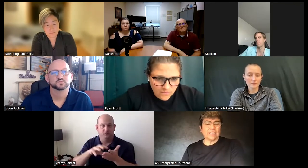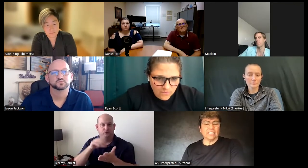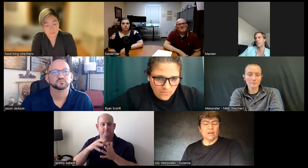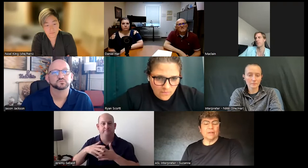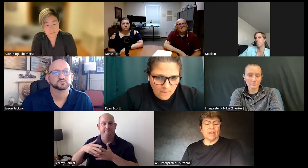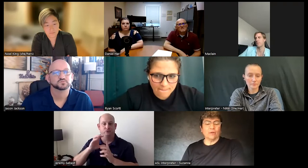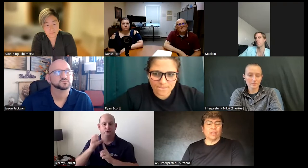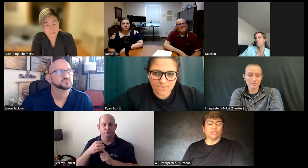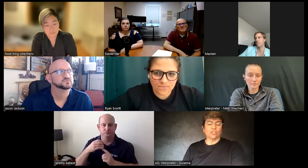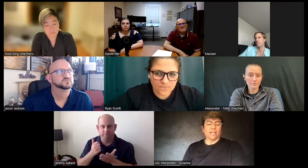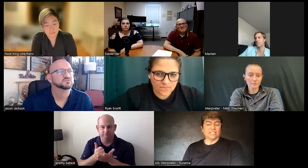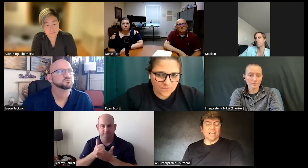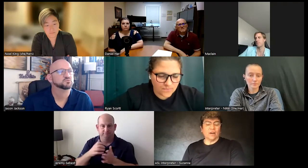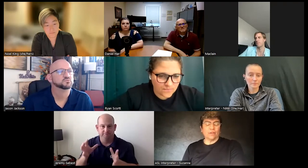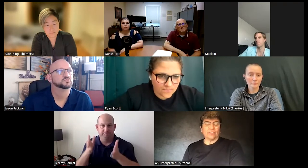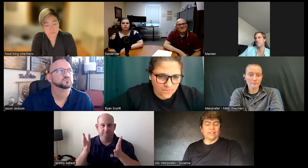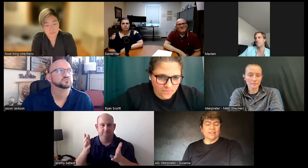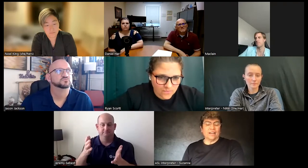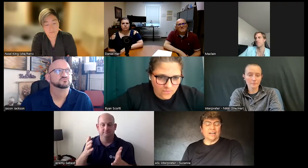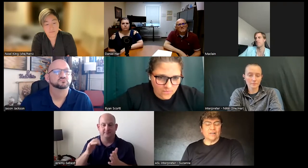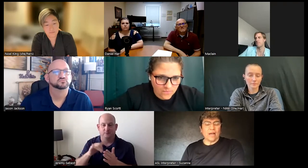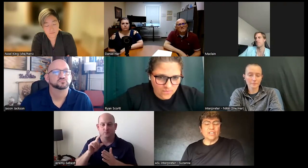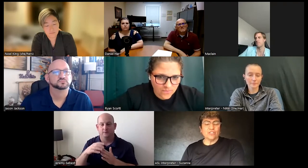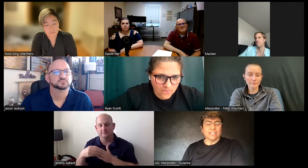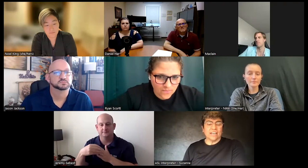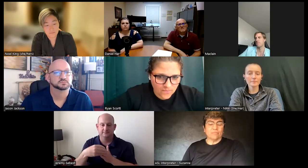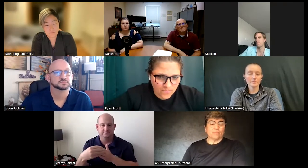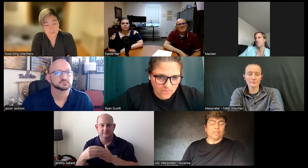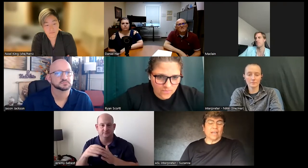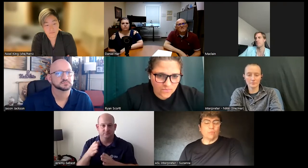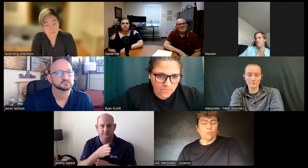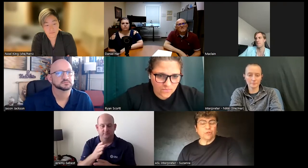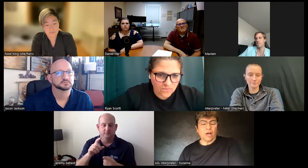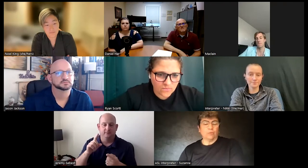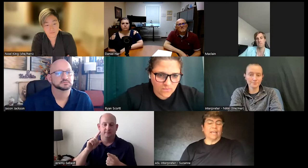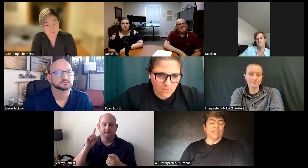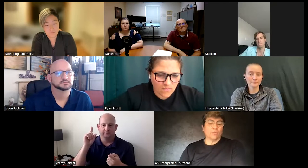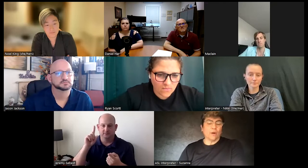that club and I socialized a lot with uh Asian deaf people and I led them around